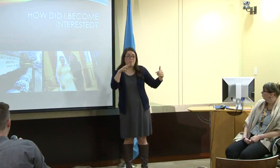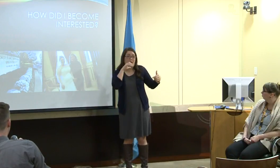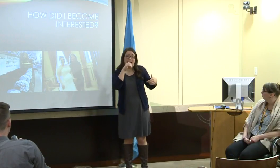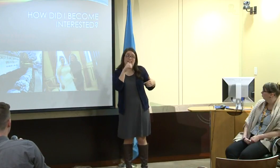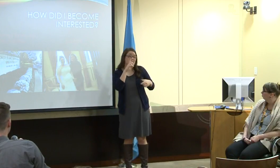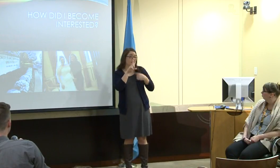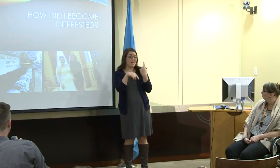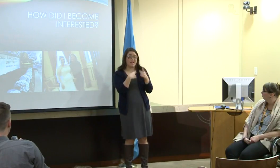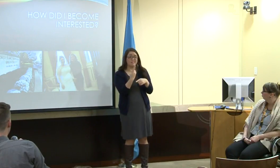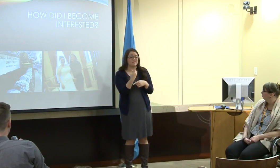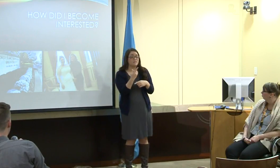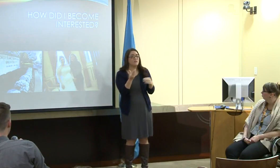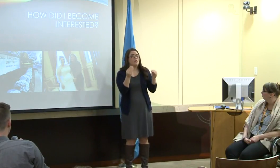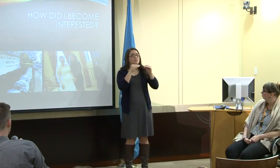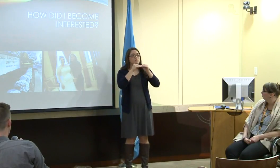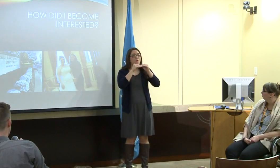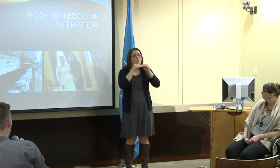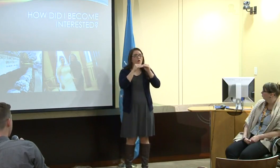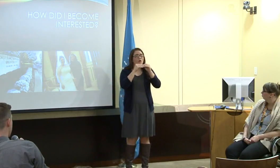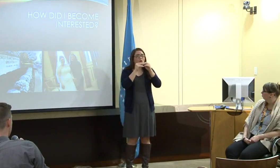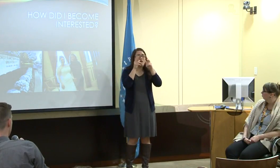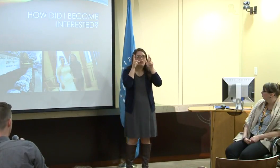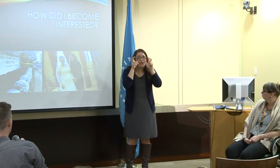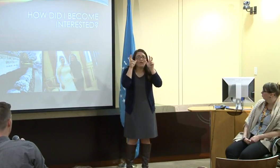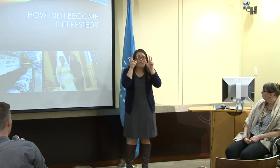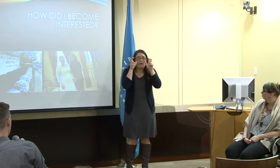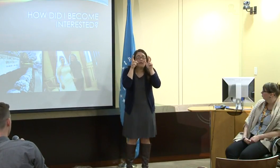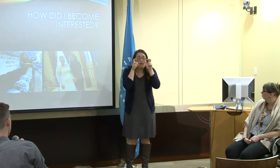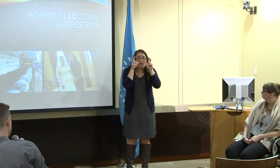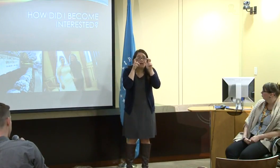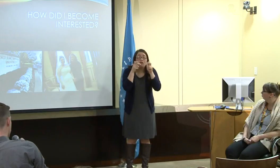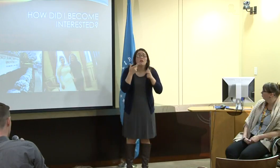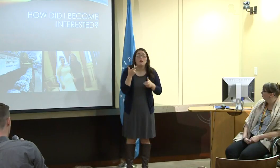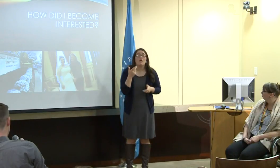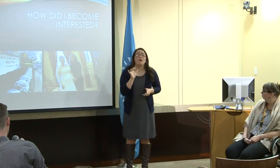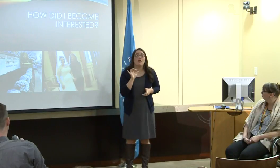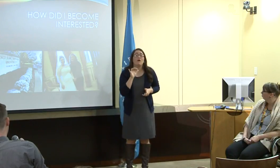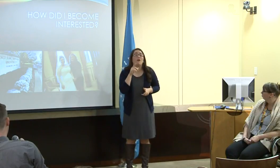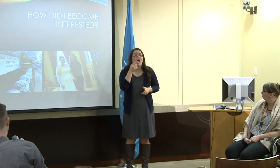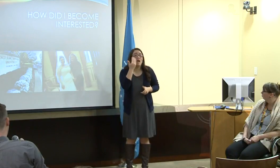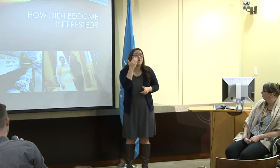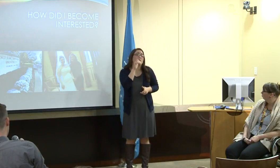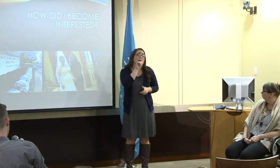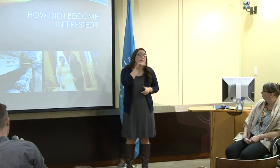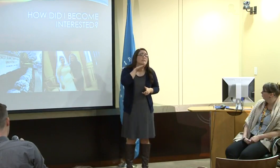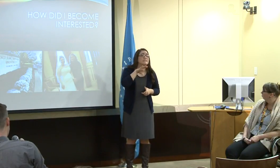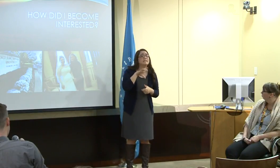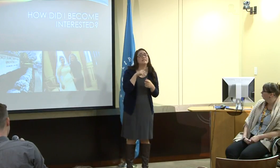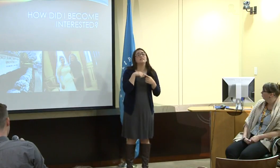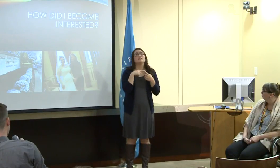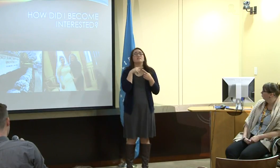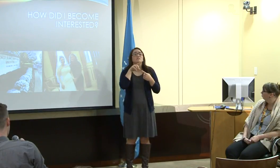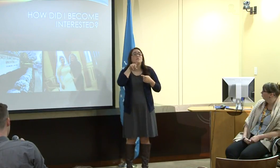And as I was growing up, I didn't use sign language. I watched people signing.